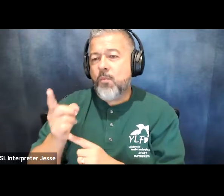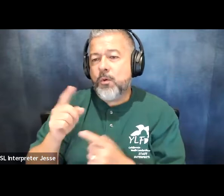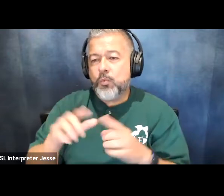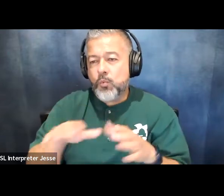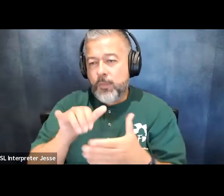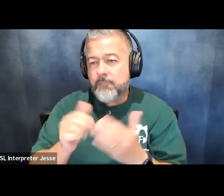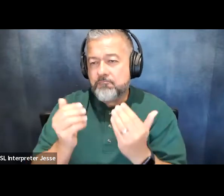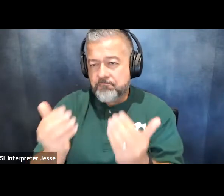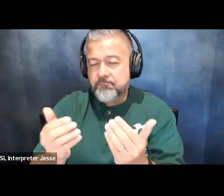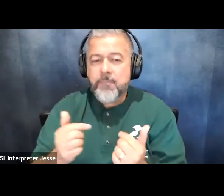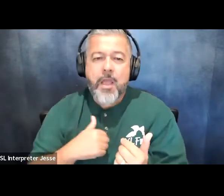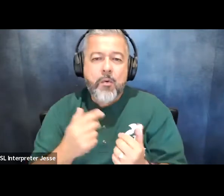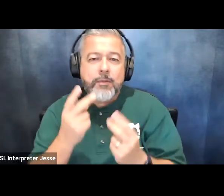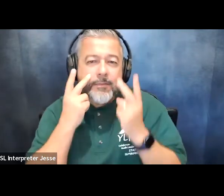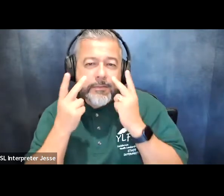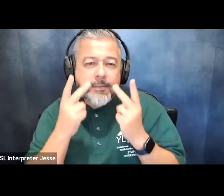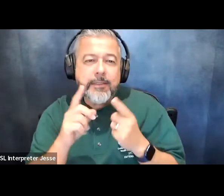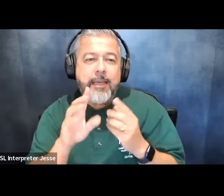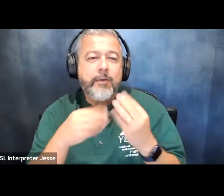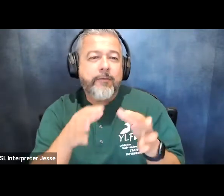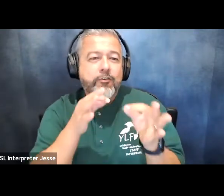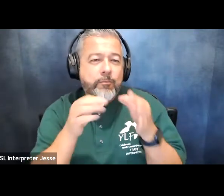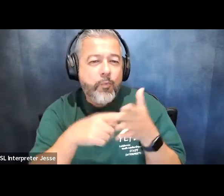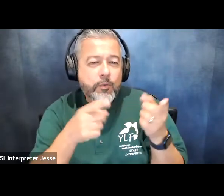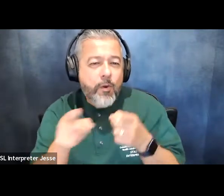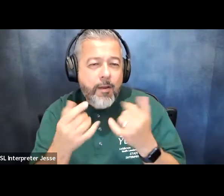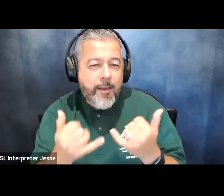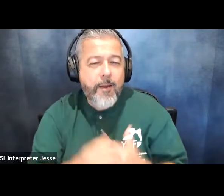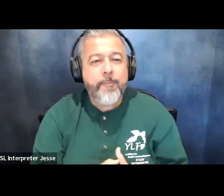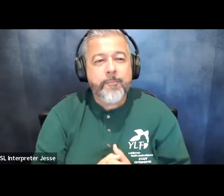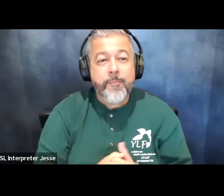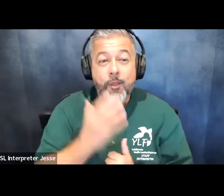and i'll just kind of give a description of what's happening right now so it looks like we've got of